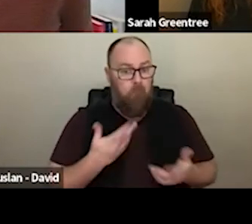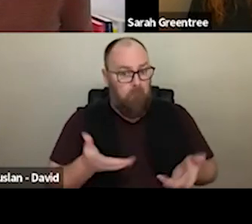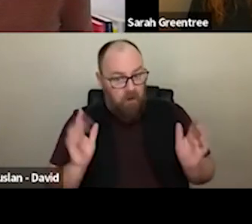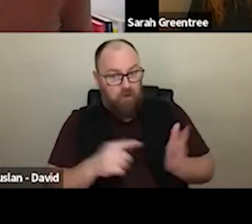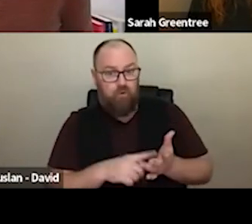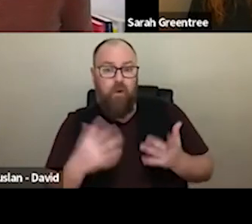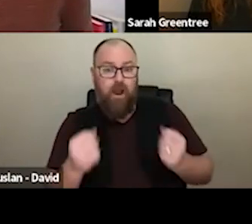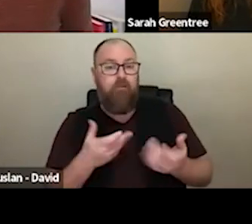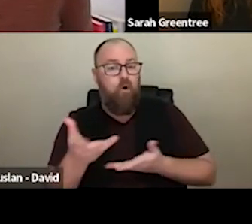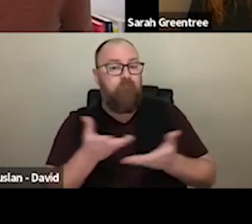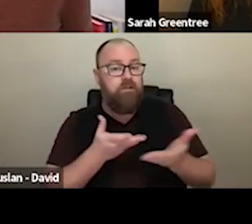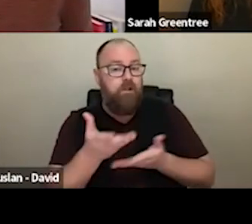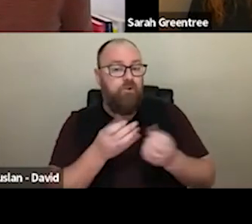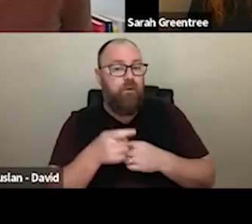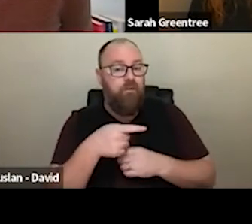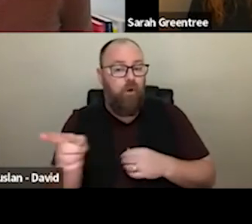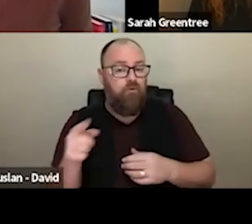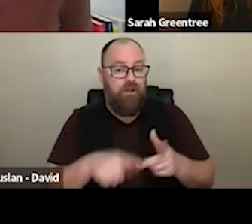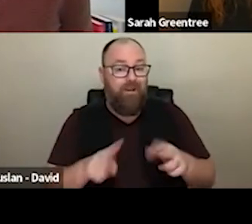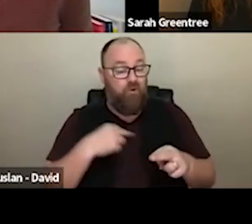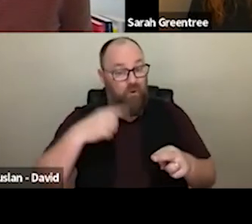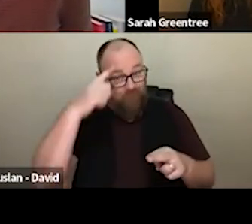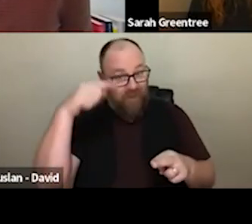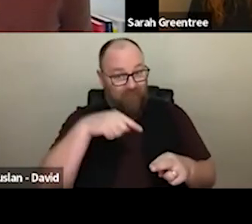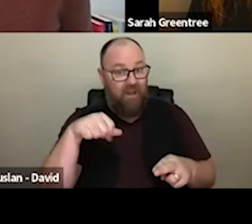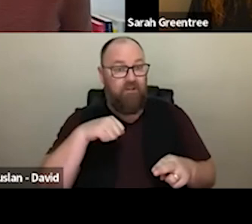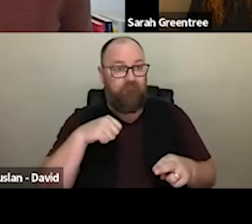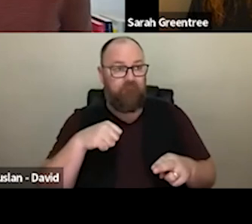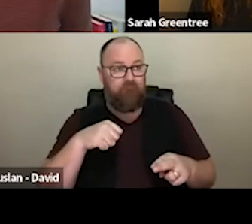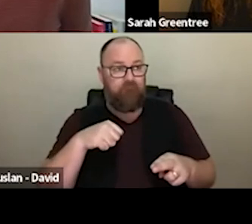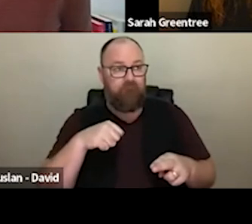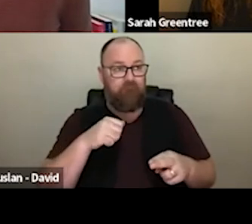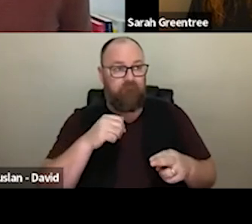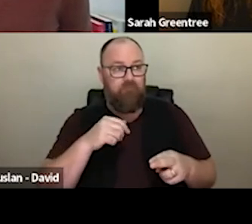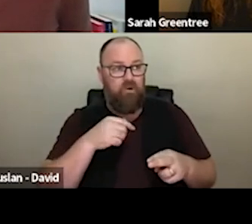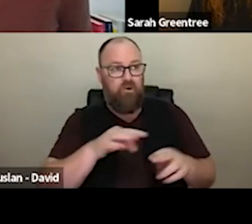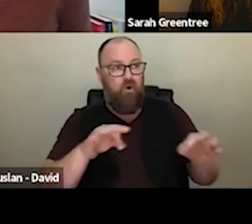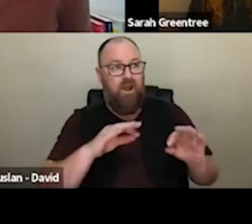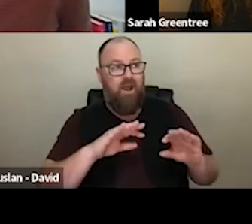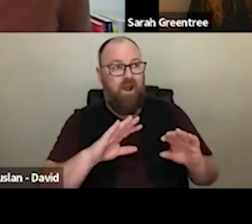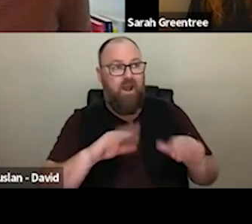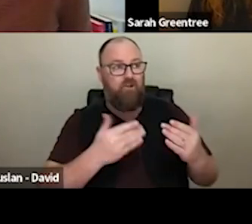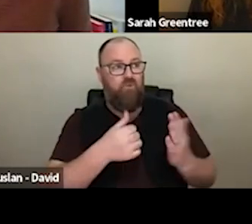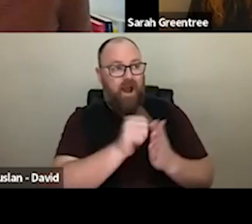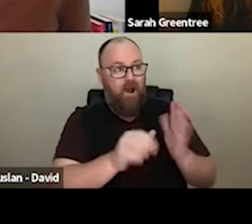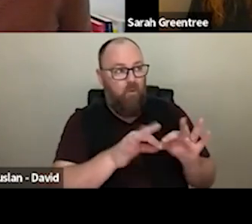but we're certainly happy to have the common and The thing they fall into that service area because it's quite a nuance kind of discussion.